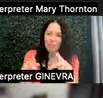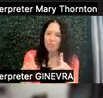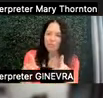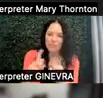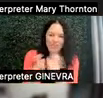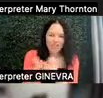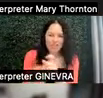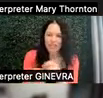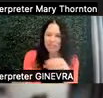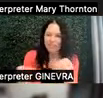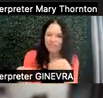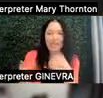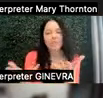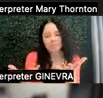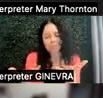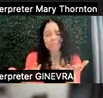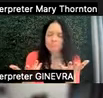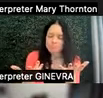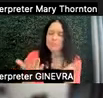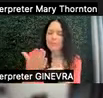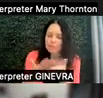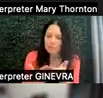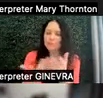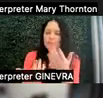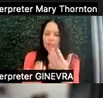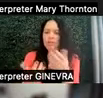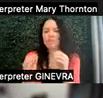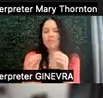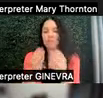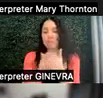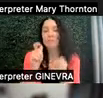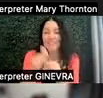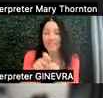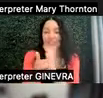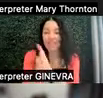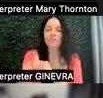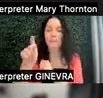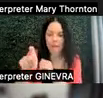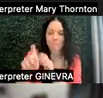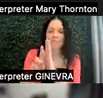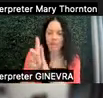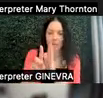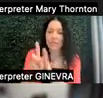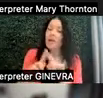There are certainly, there, more specific skills folks have to have. But maybe there are other areas where